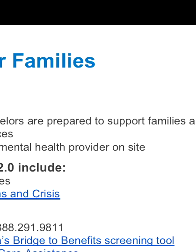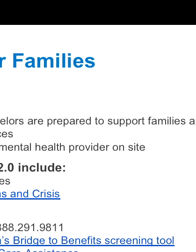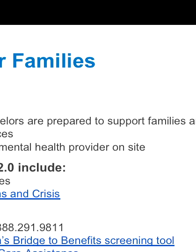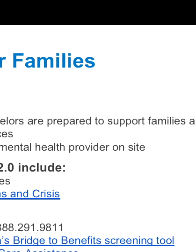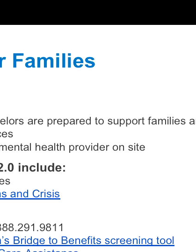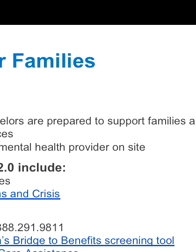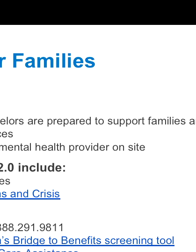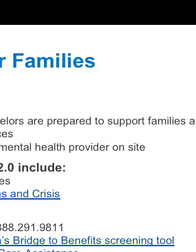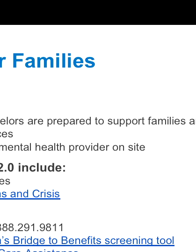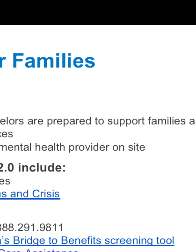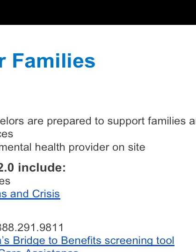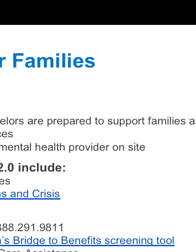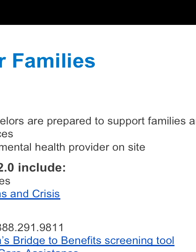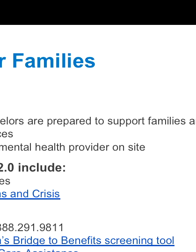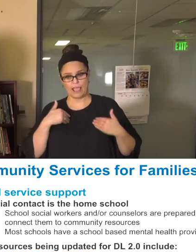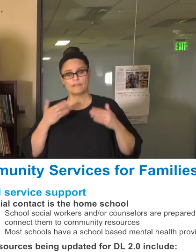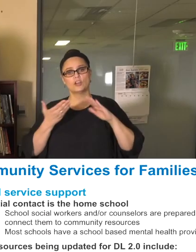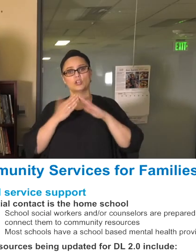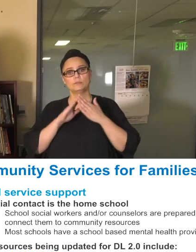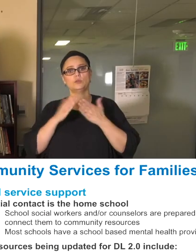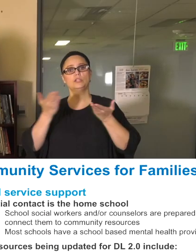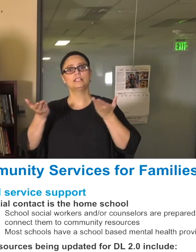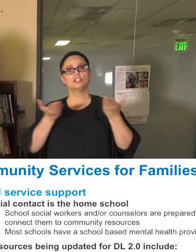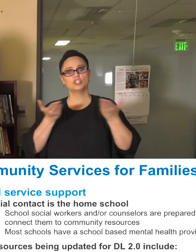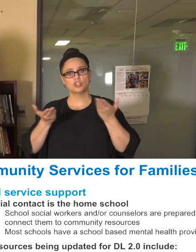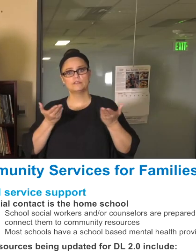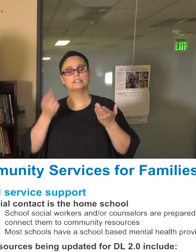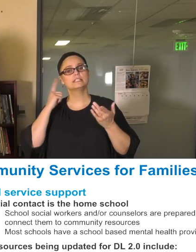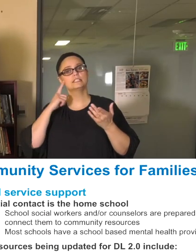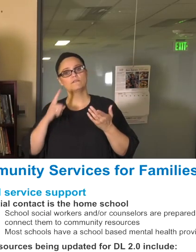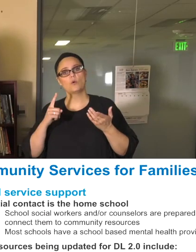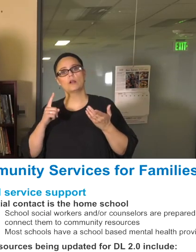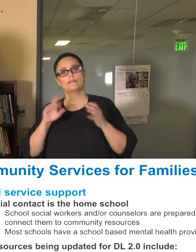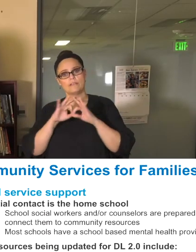We'll also have community service for families making sure that